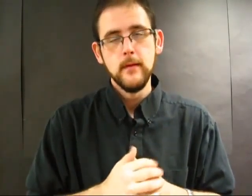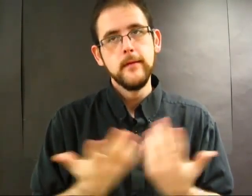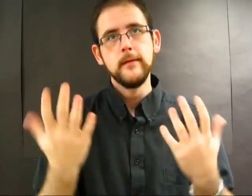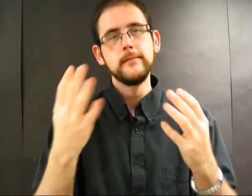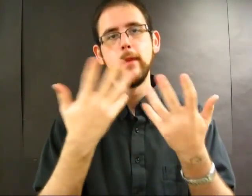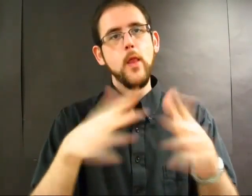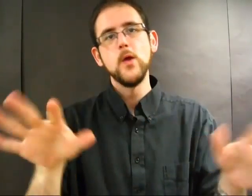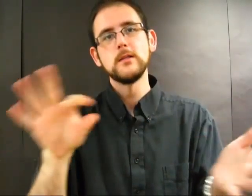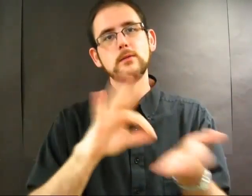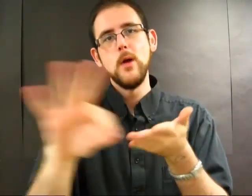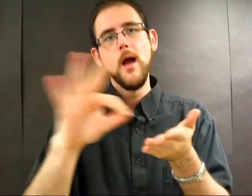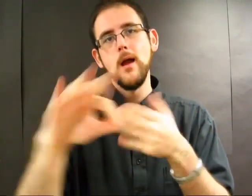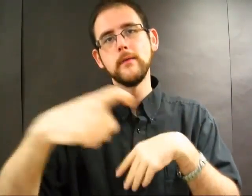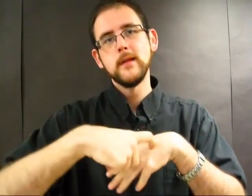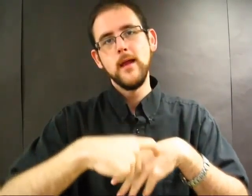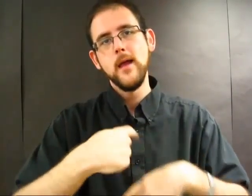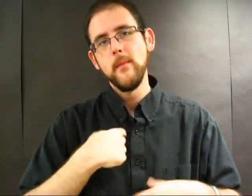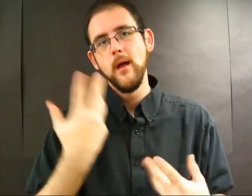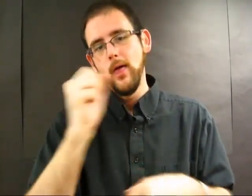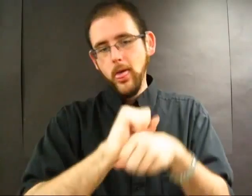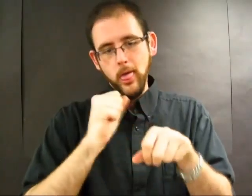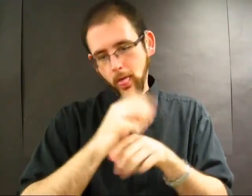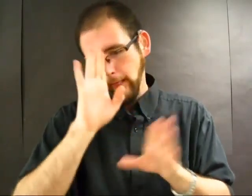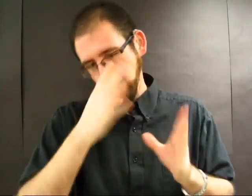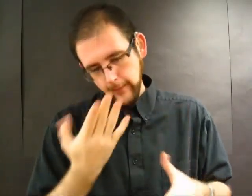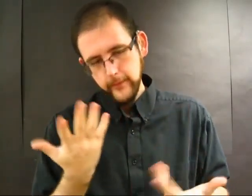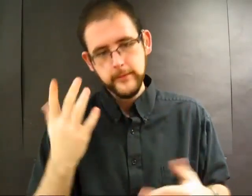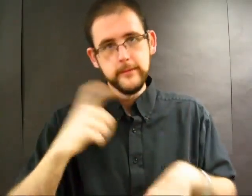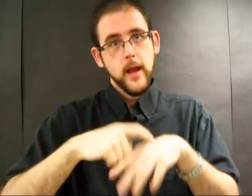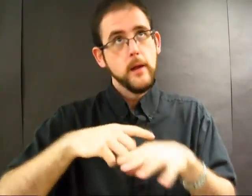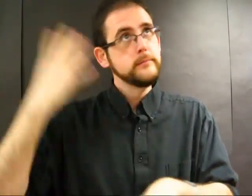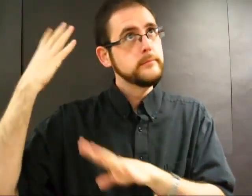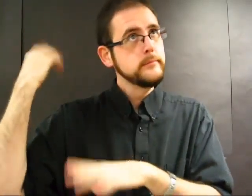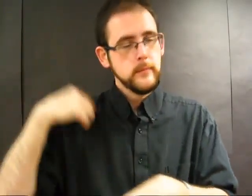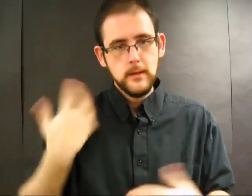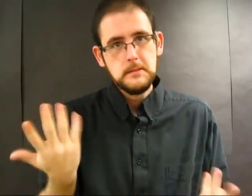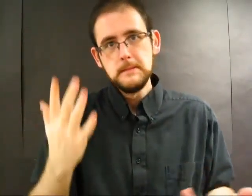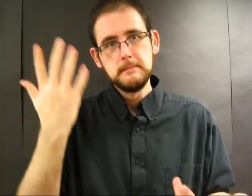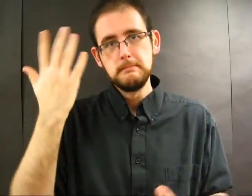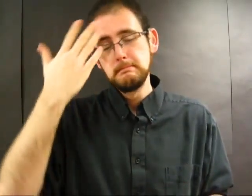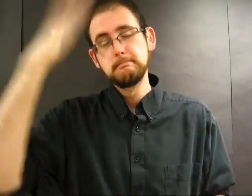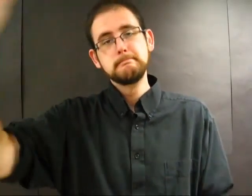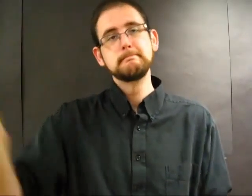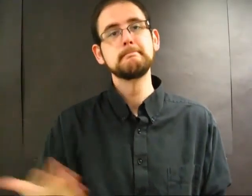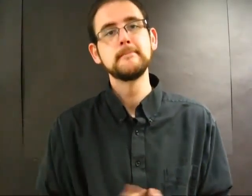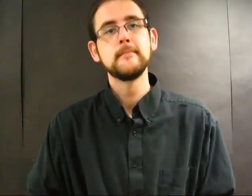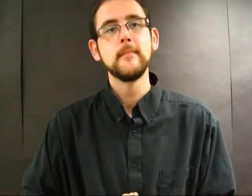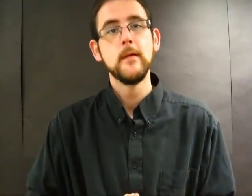I've been so focused on work that I've lost track of time, so I'm not sure.